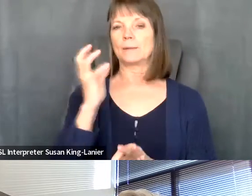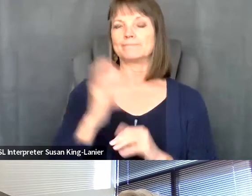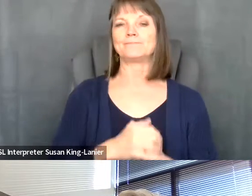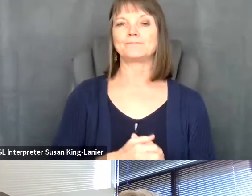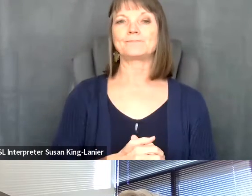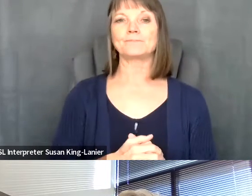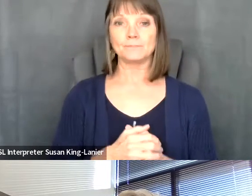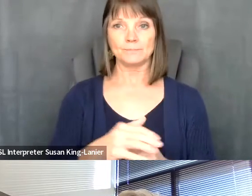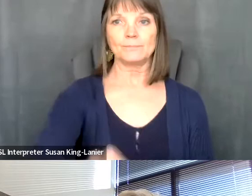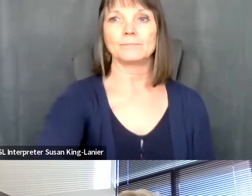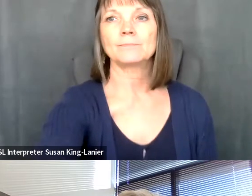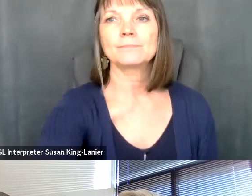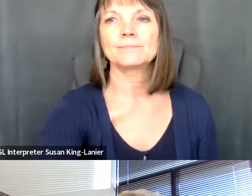Kelly Crosbie: next time.